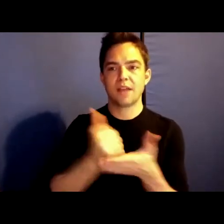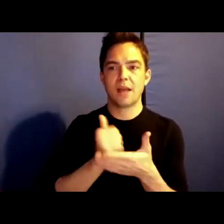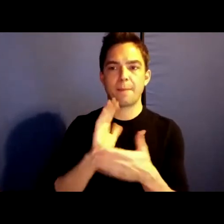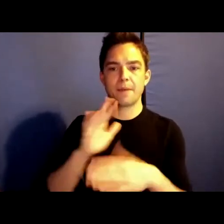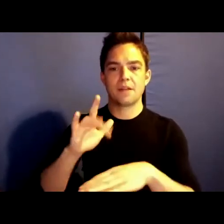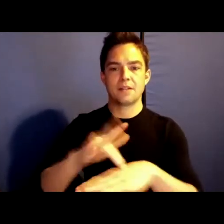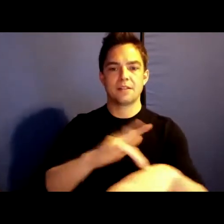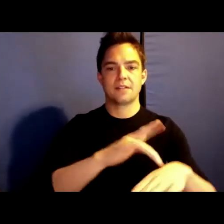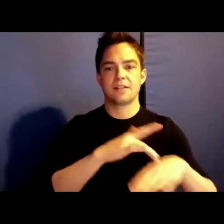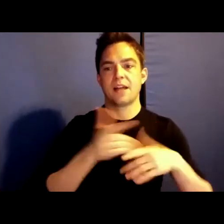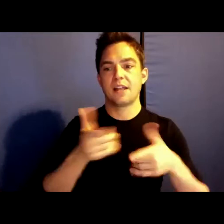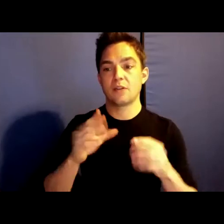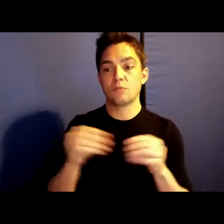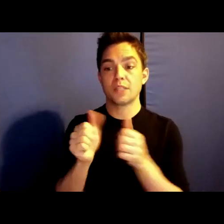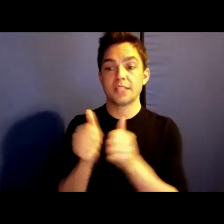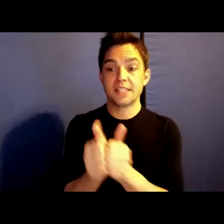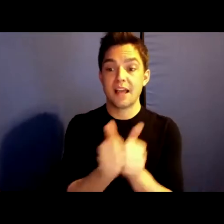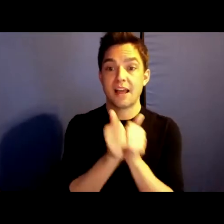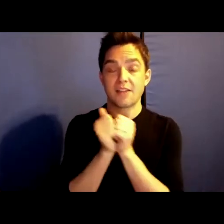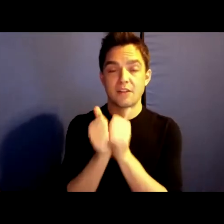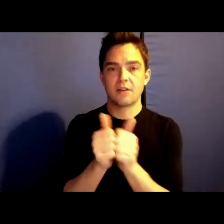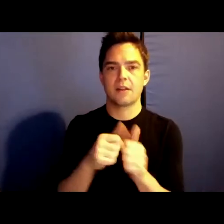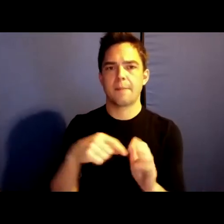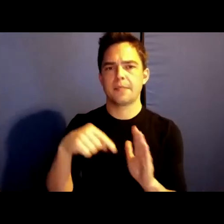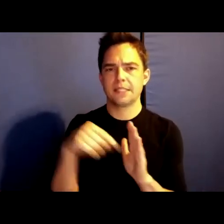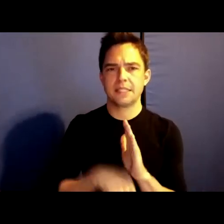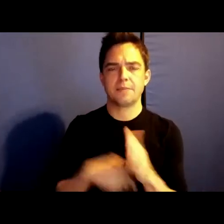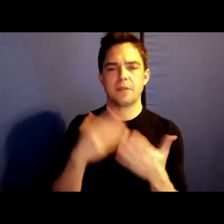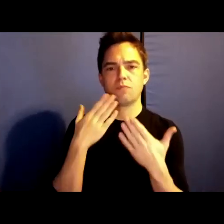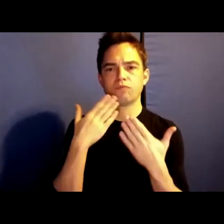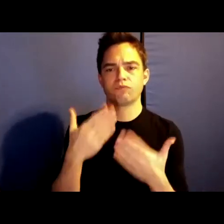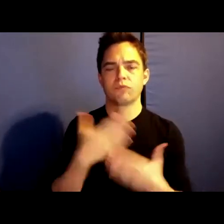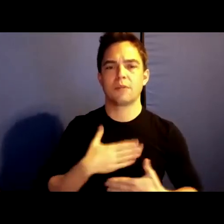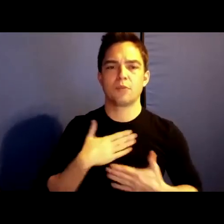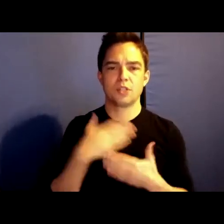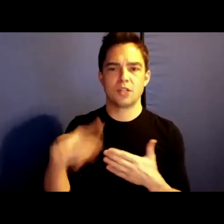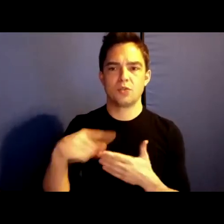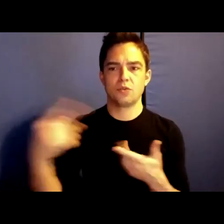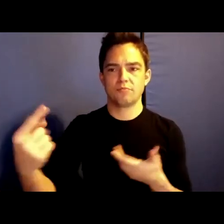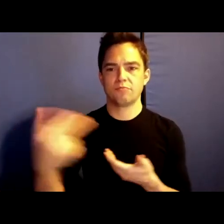become more together and we are deeply appreciative of you being here with us.